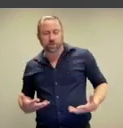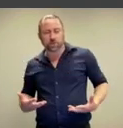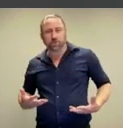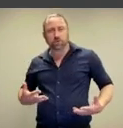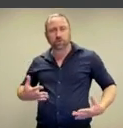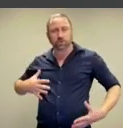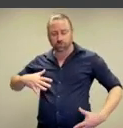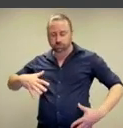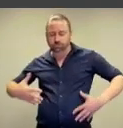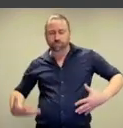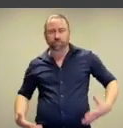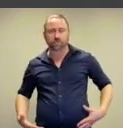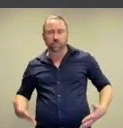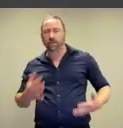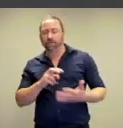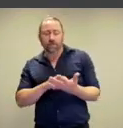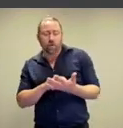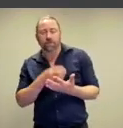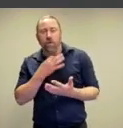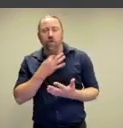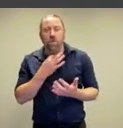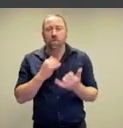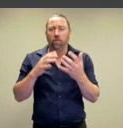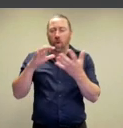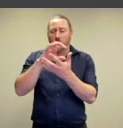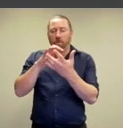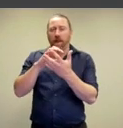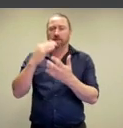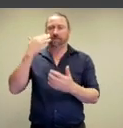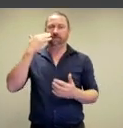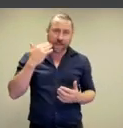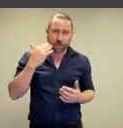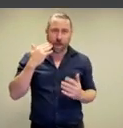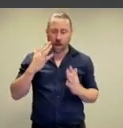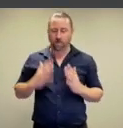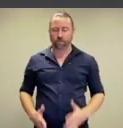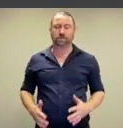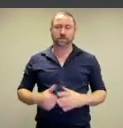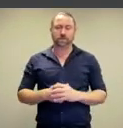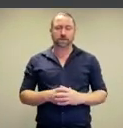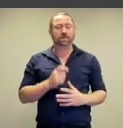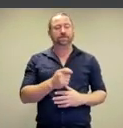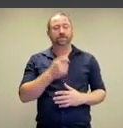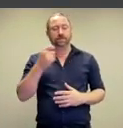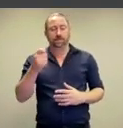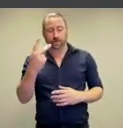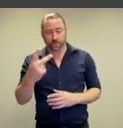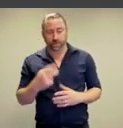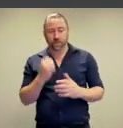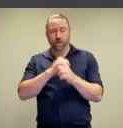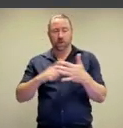explorations of corpulent vulnerable